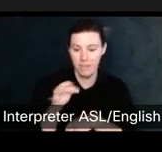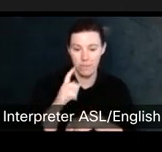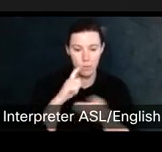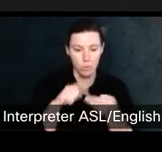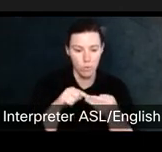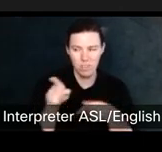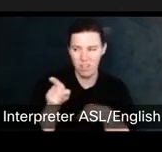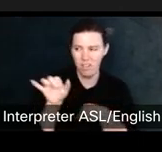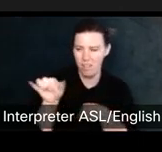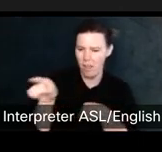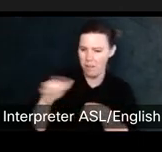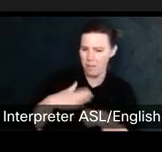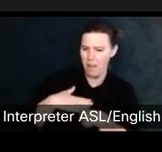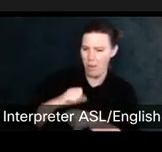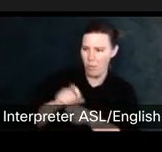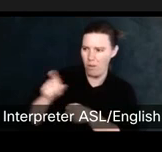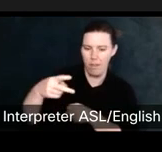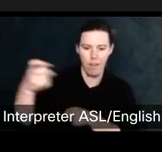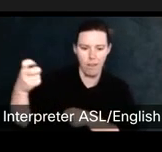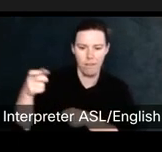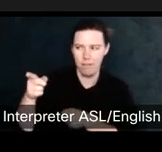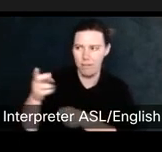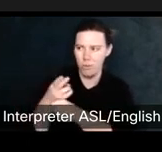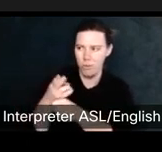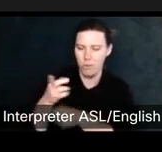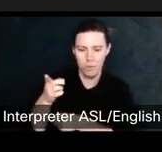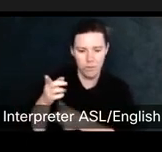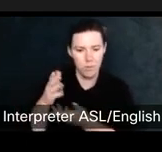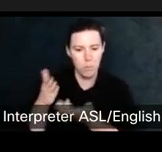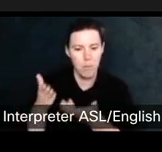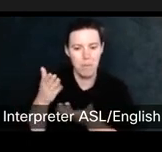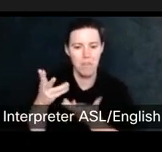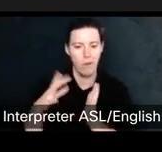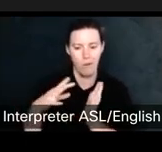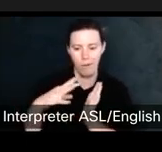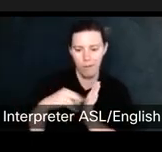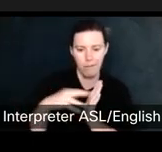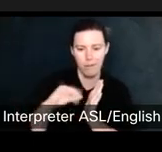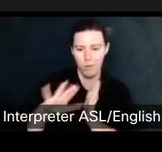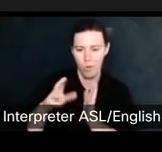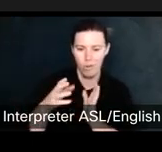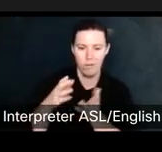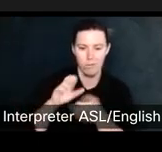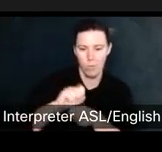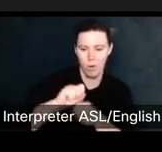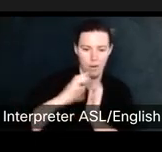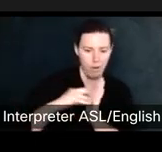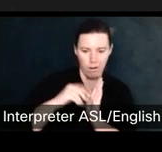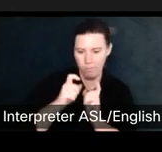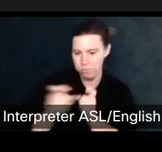maybe they're disseminating photos of your work for financial gain. For example, you can.